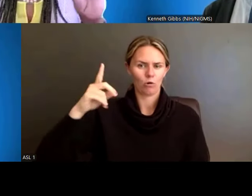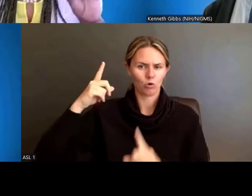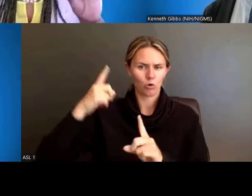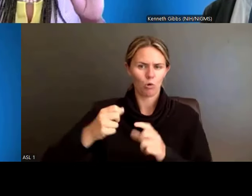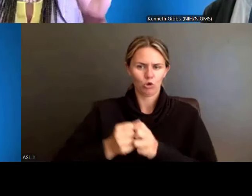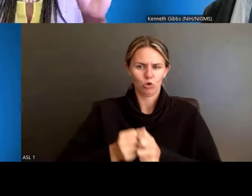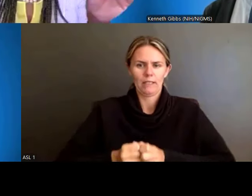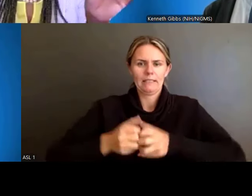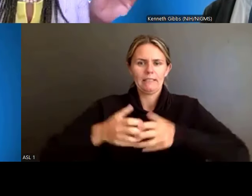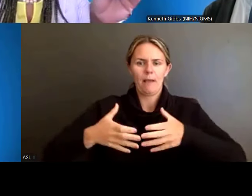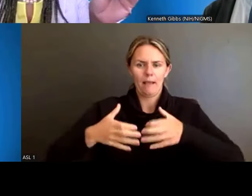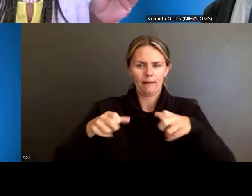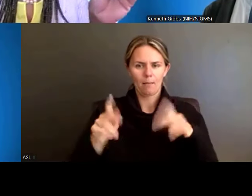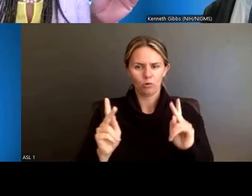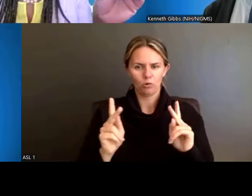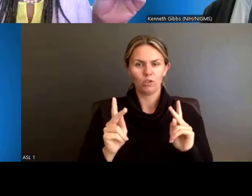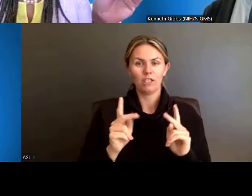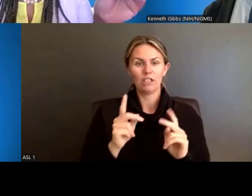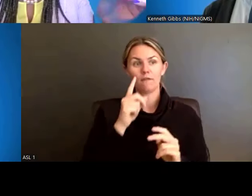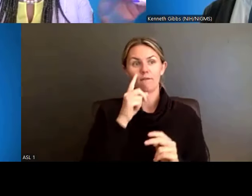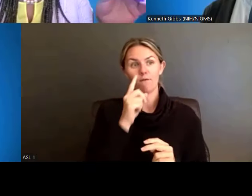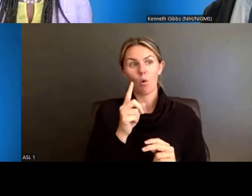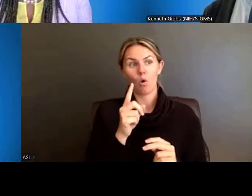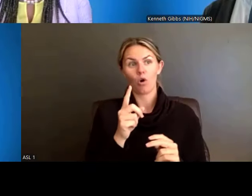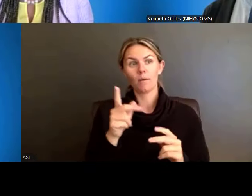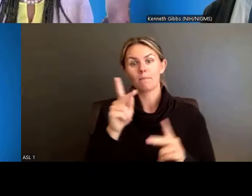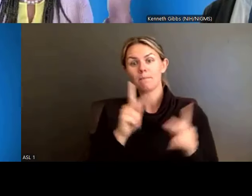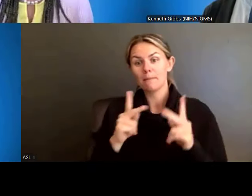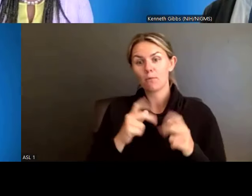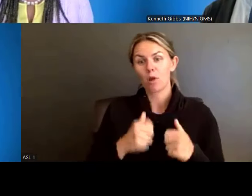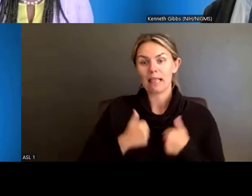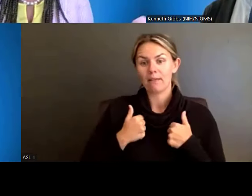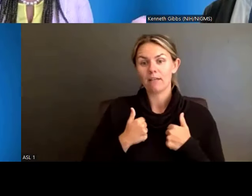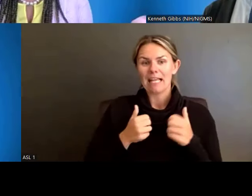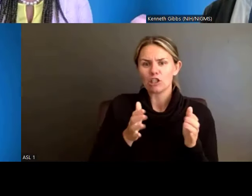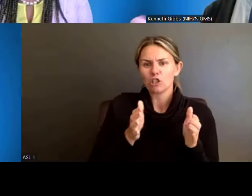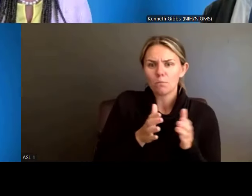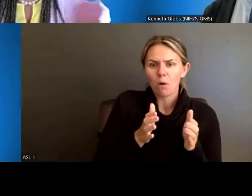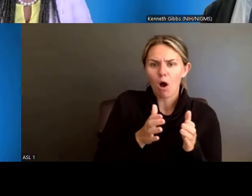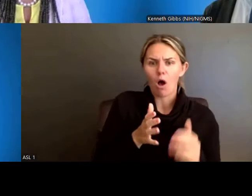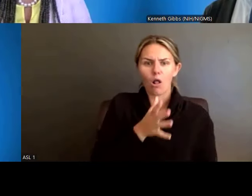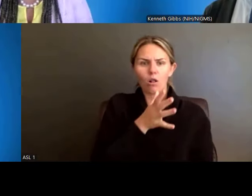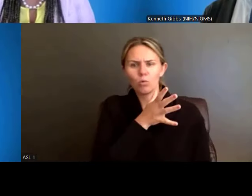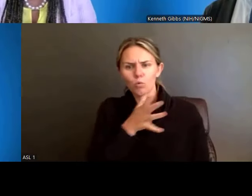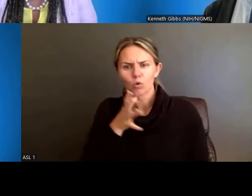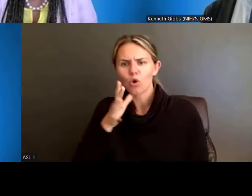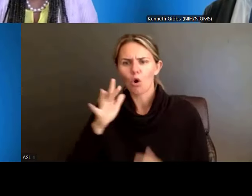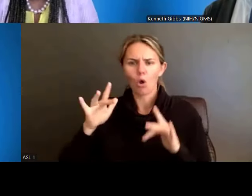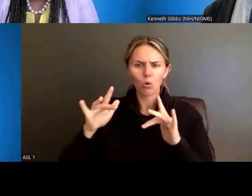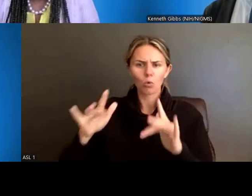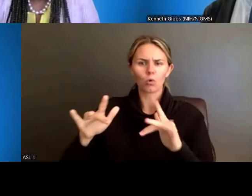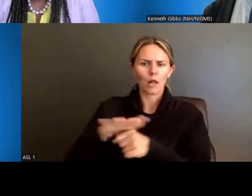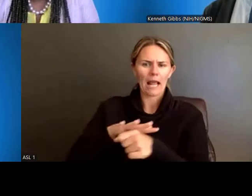for those that are in small and rural areas, thinking about the IDeA states, if maybe you could talk a little bit about that.